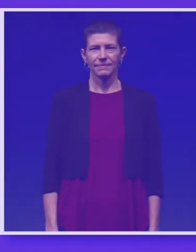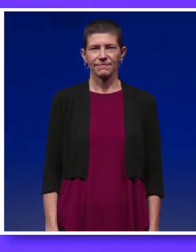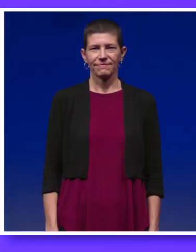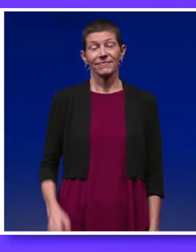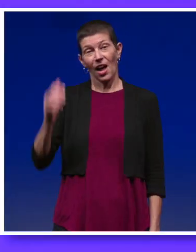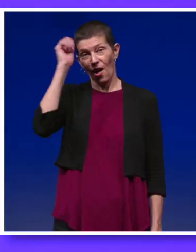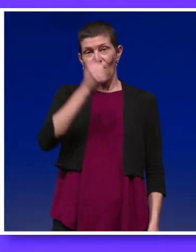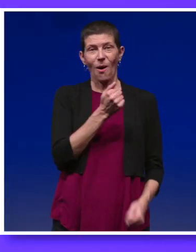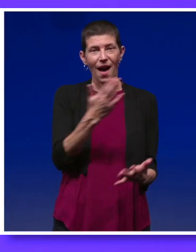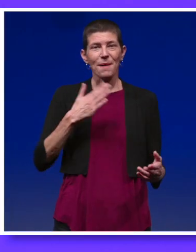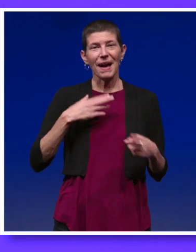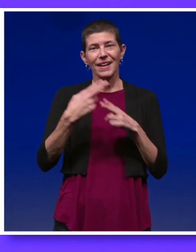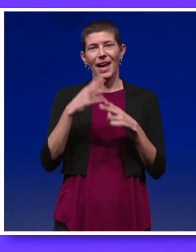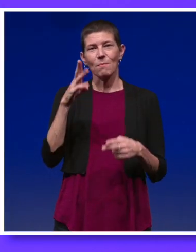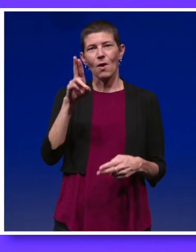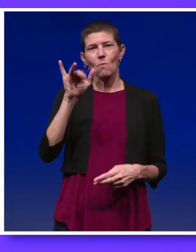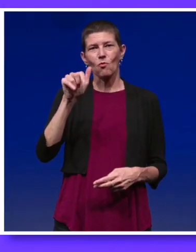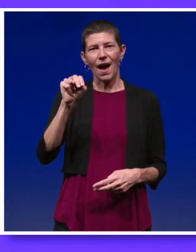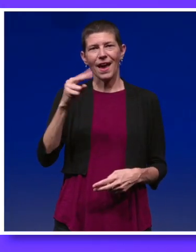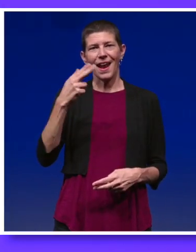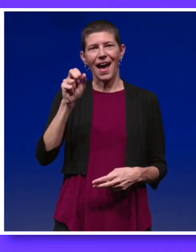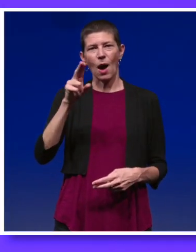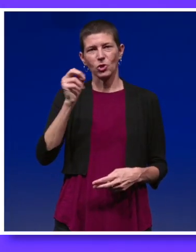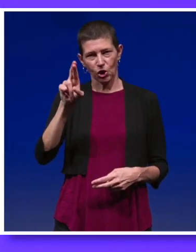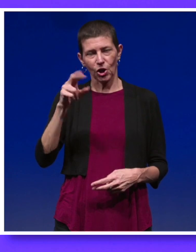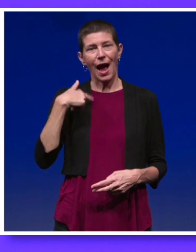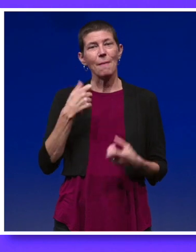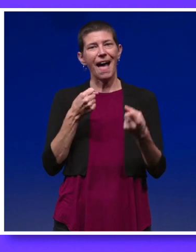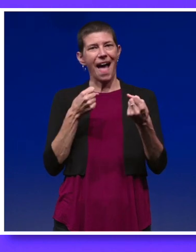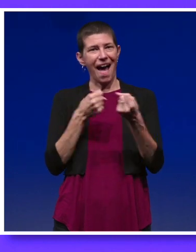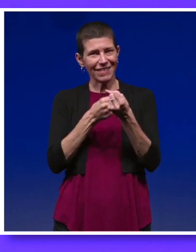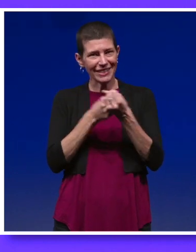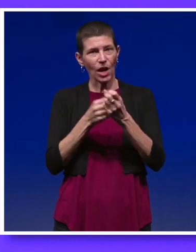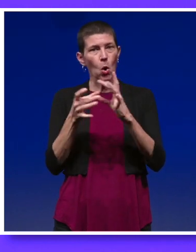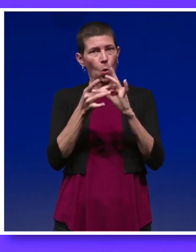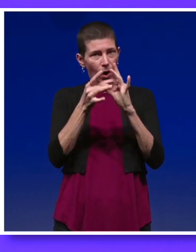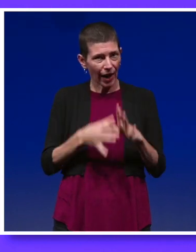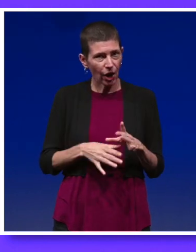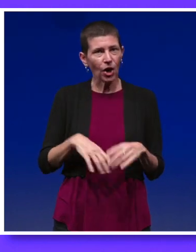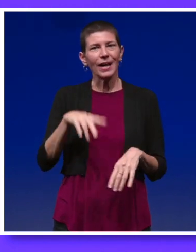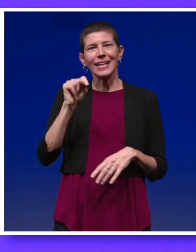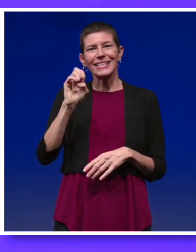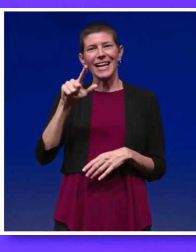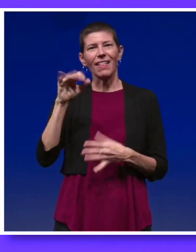Aloha. My name is Brian Hauser. I'm the advocacy coordinator and TeleConnect project lead.